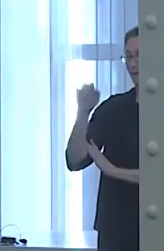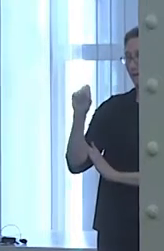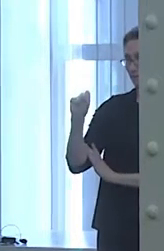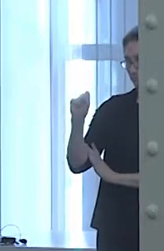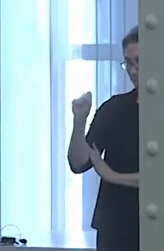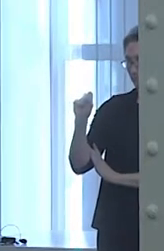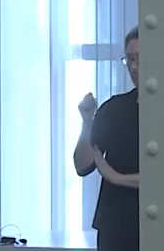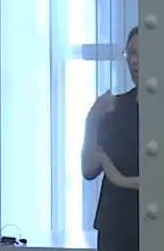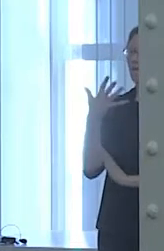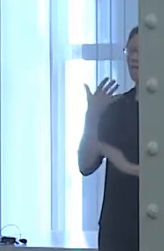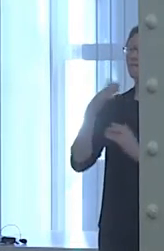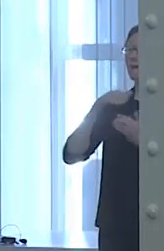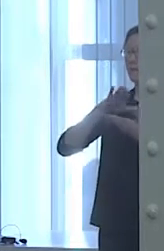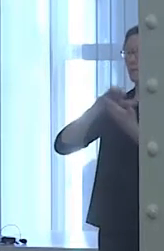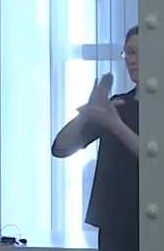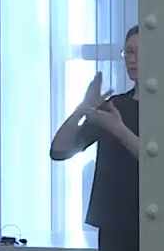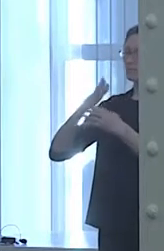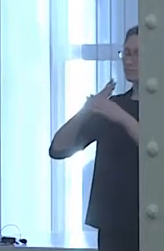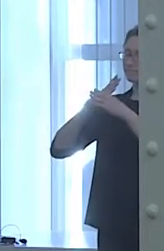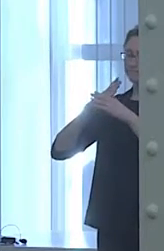in Asian-American mental health.